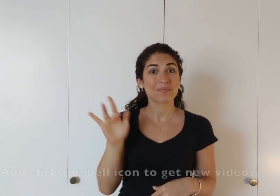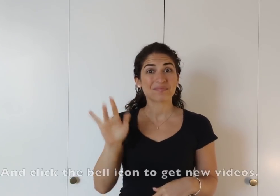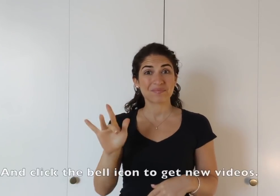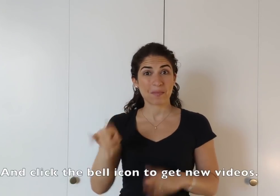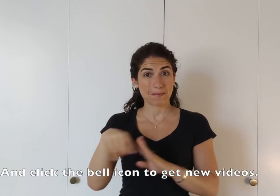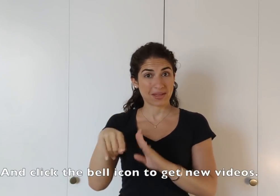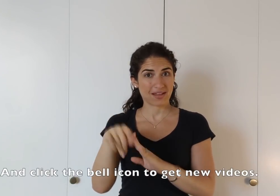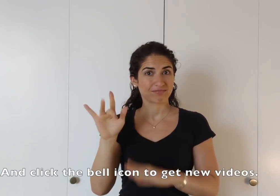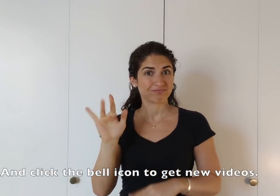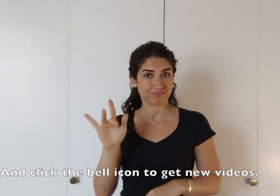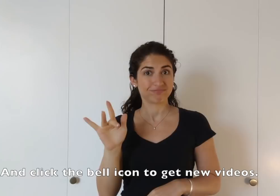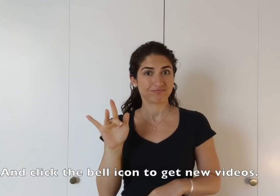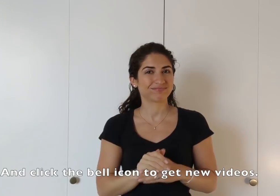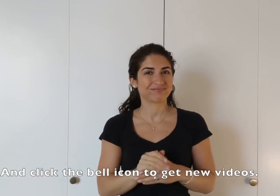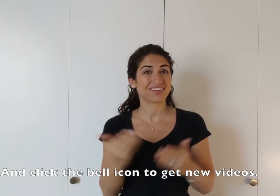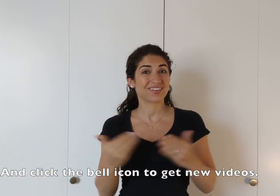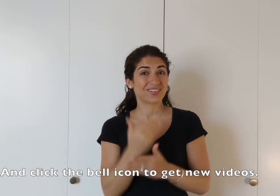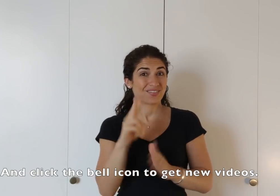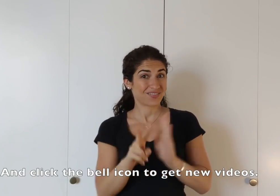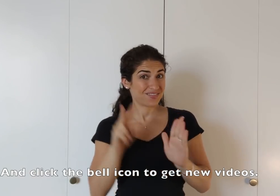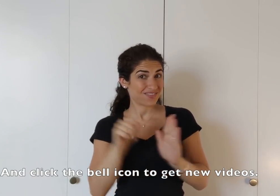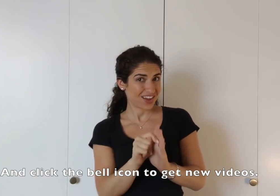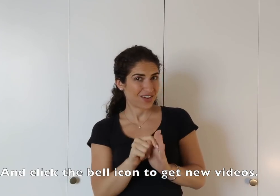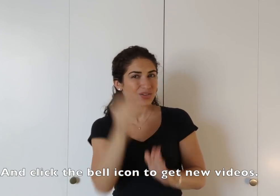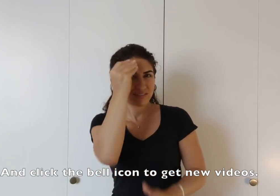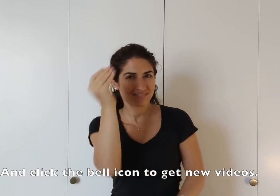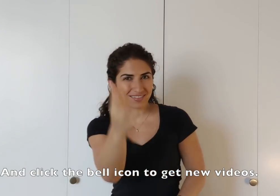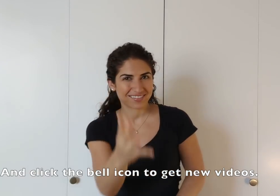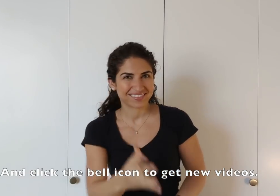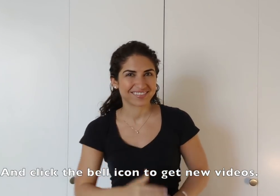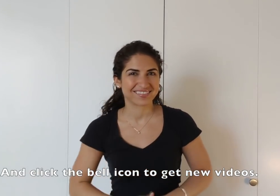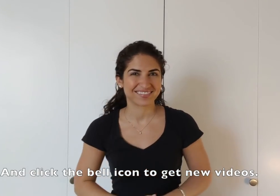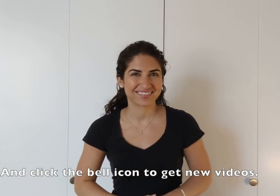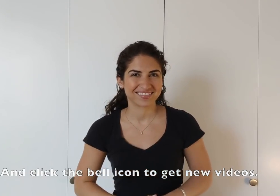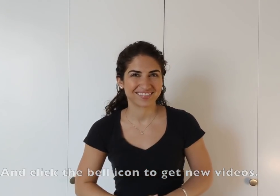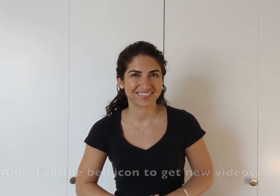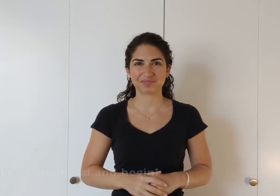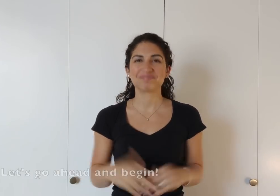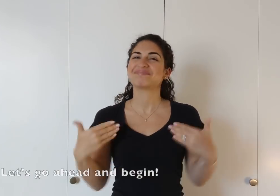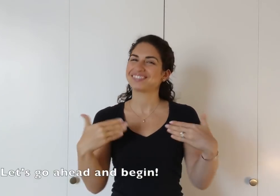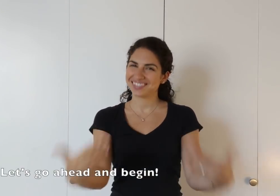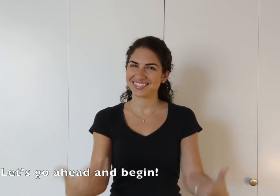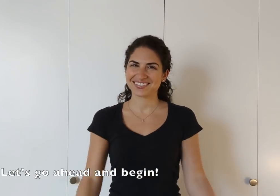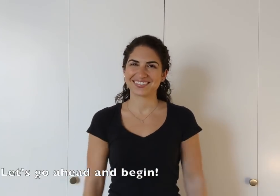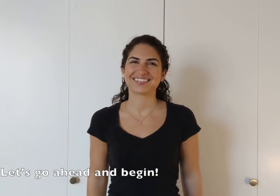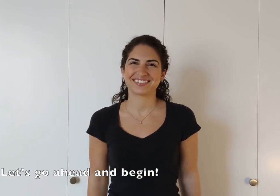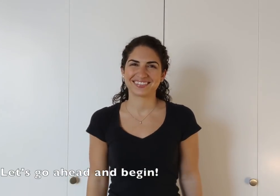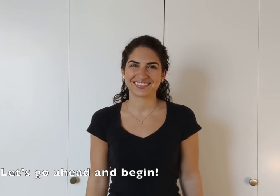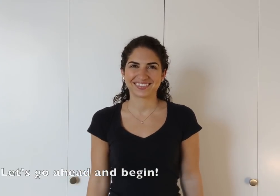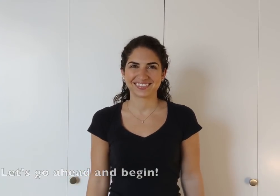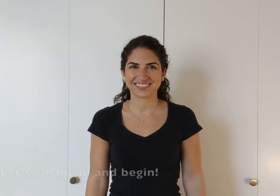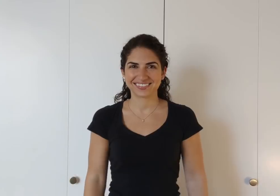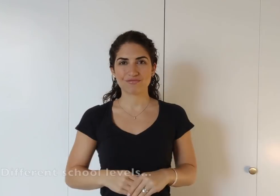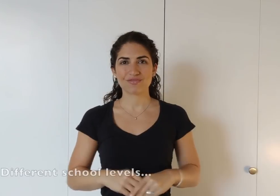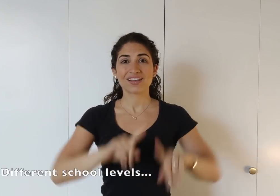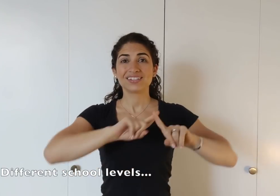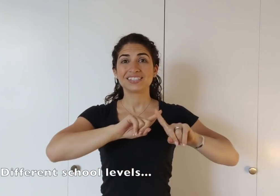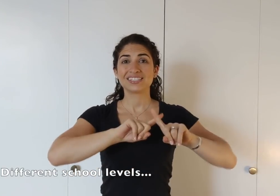You can click the bell icon to get new videos. Let's go ahead and begin.